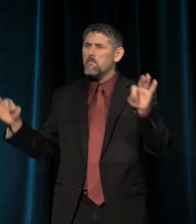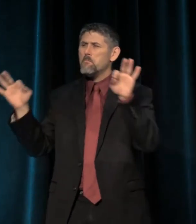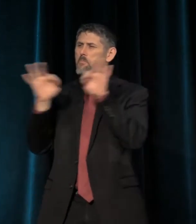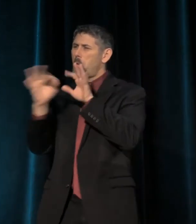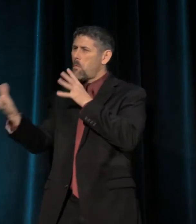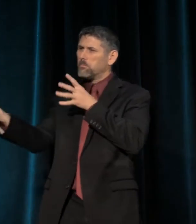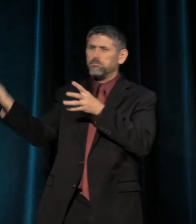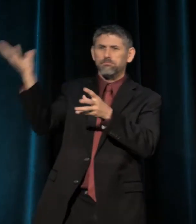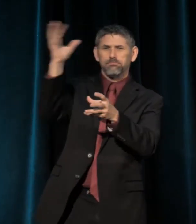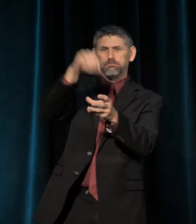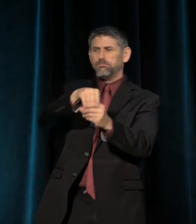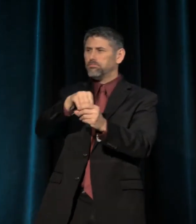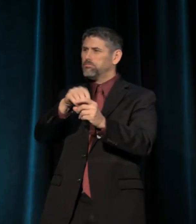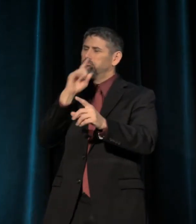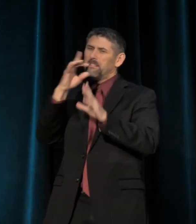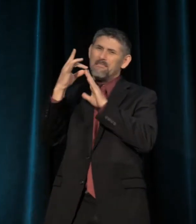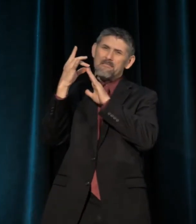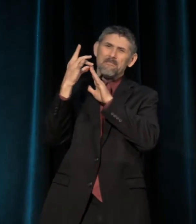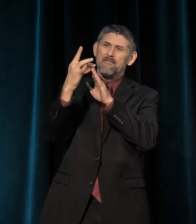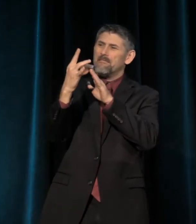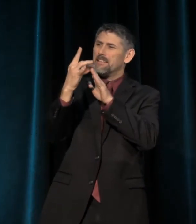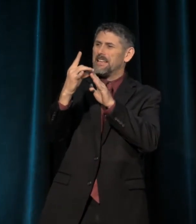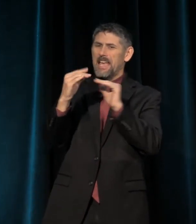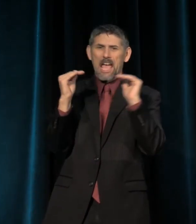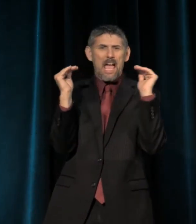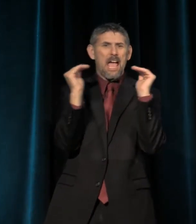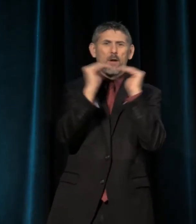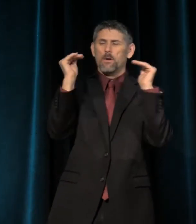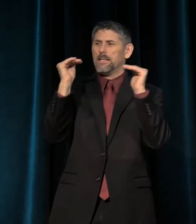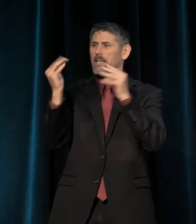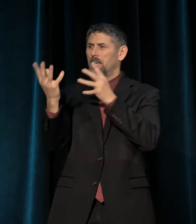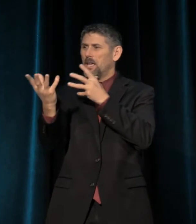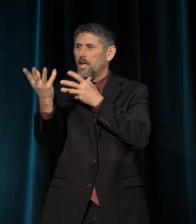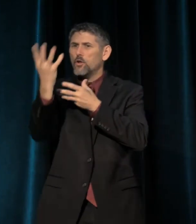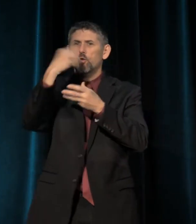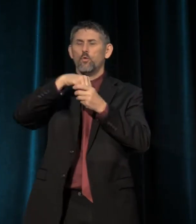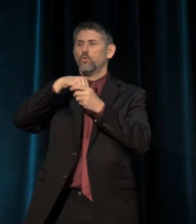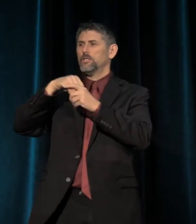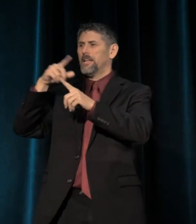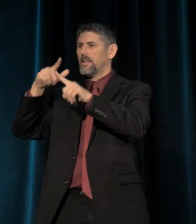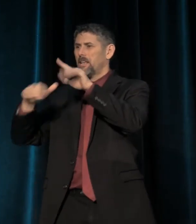at the forefront of equity, and inclusion, and diversity,